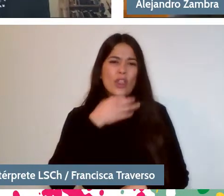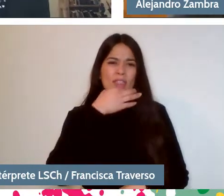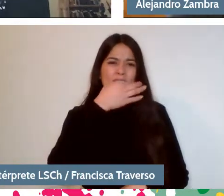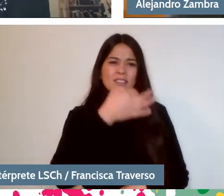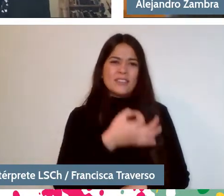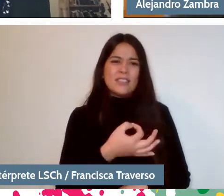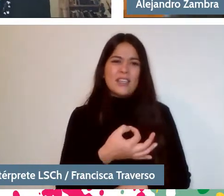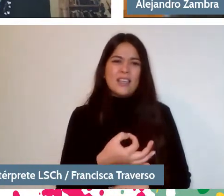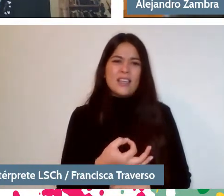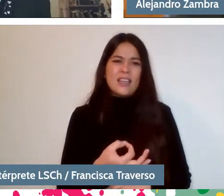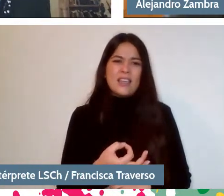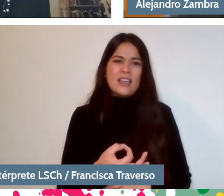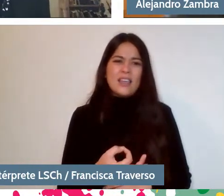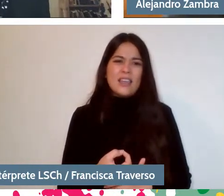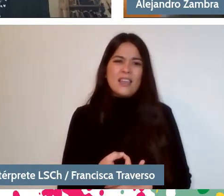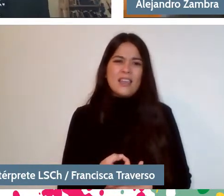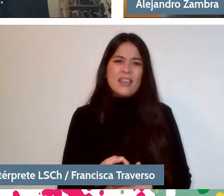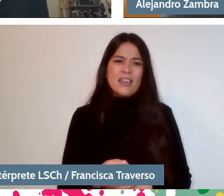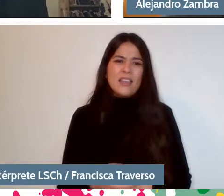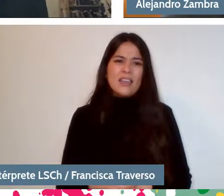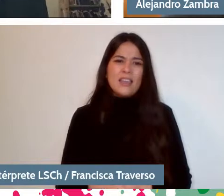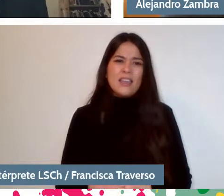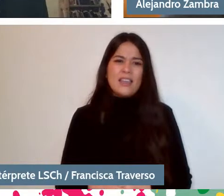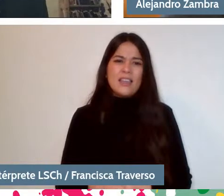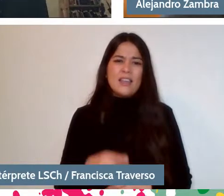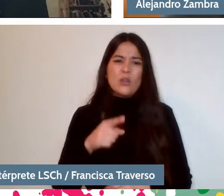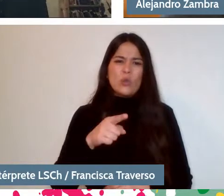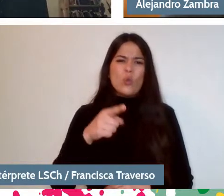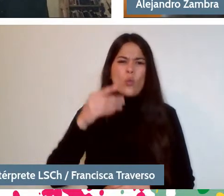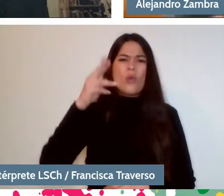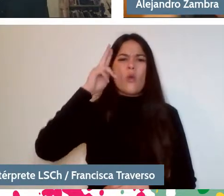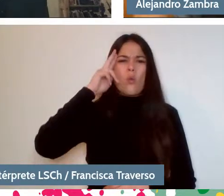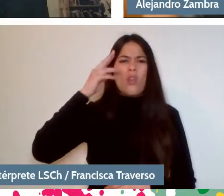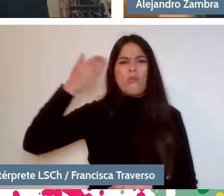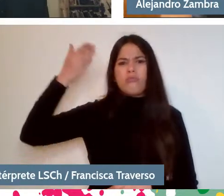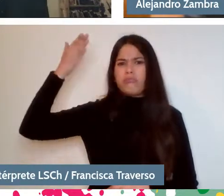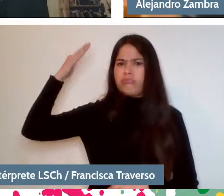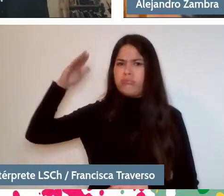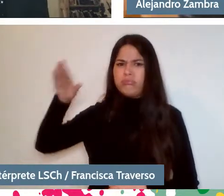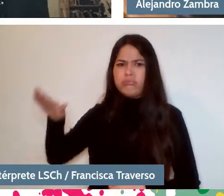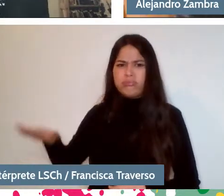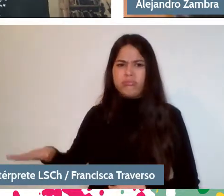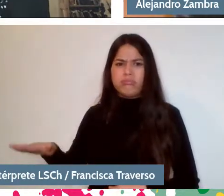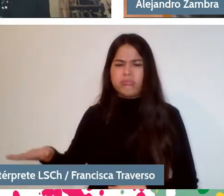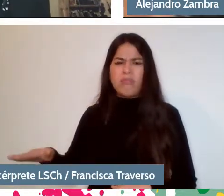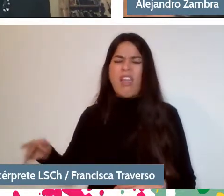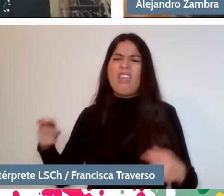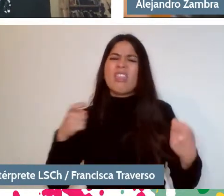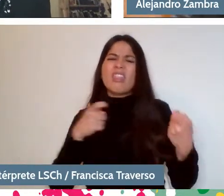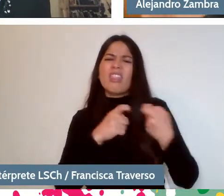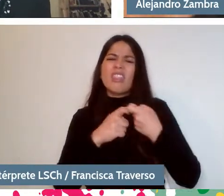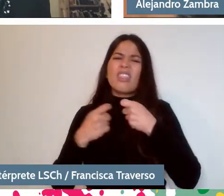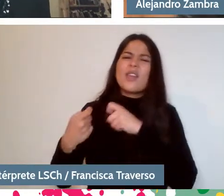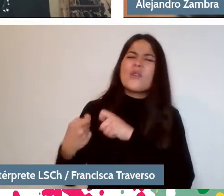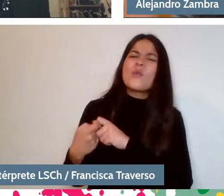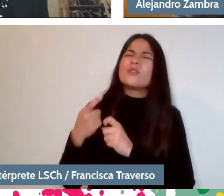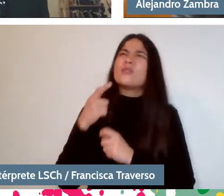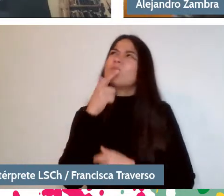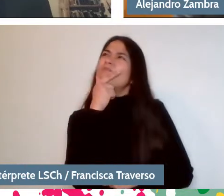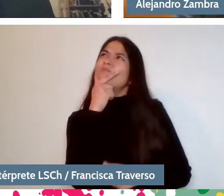very early I had a bad memory. Yes. -So, that's where the discussion begins. Well then, like how?